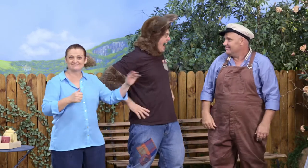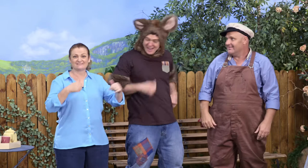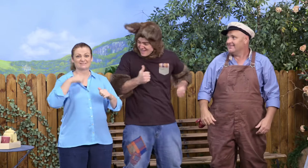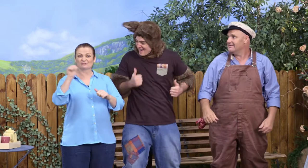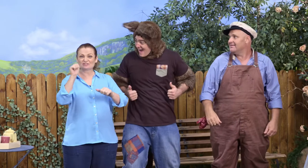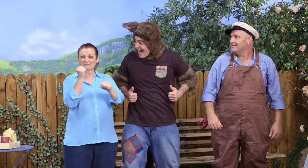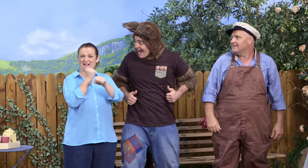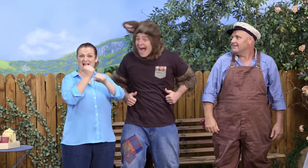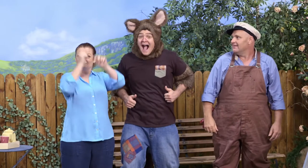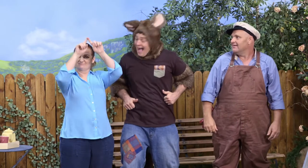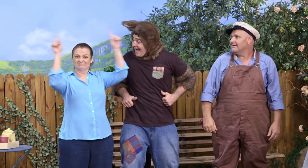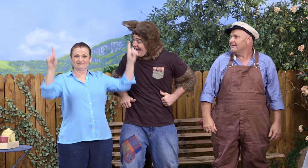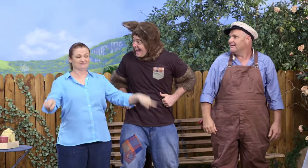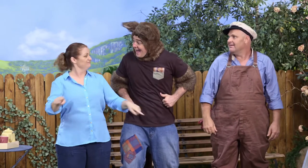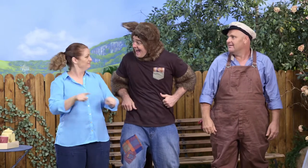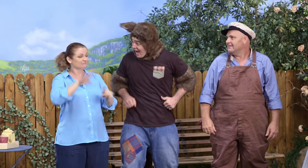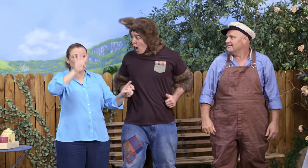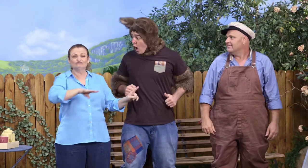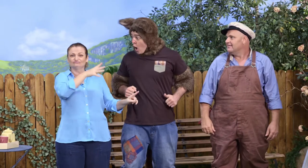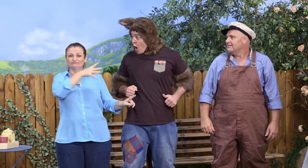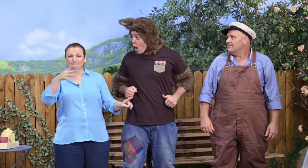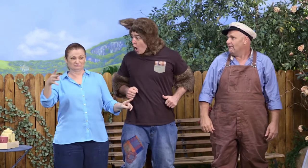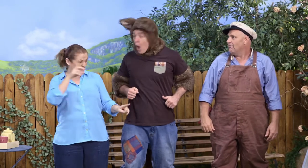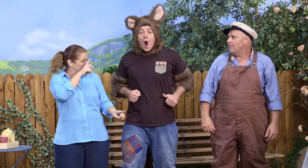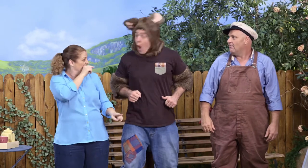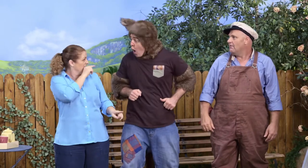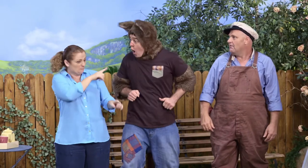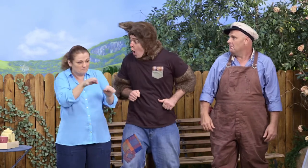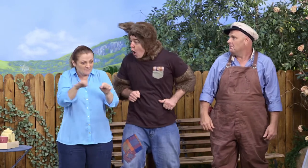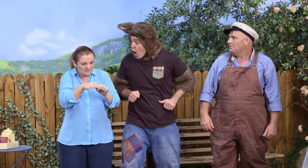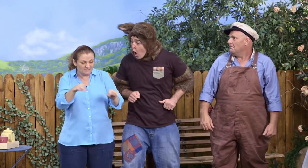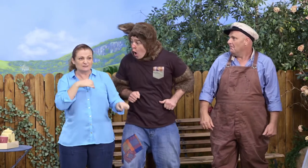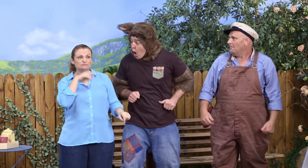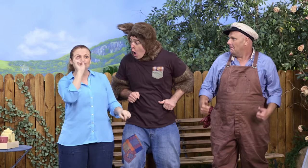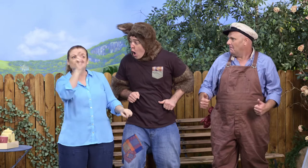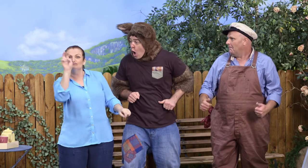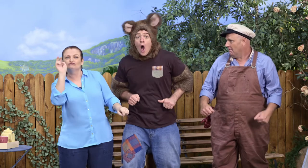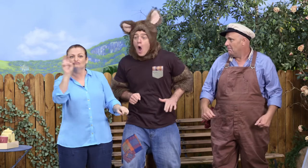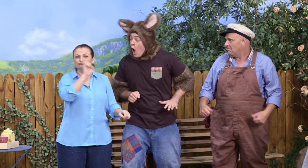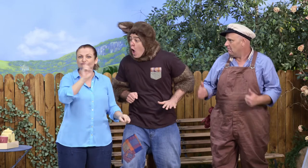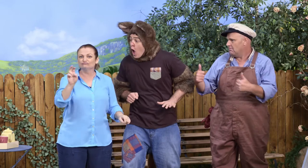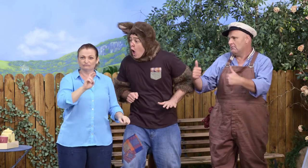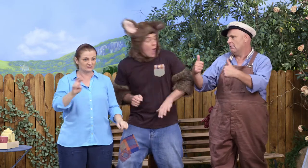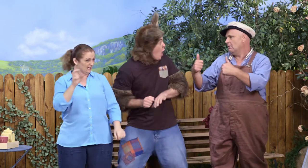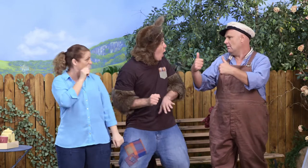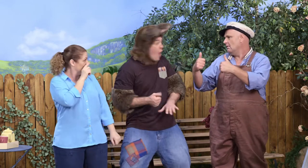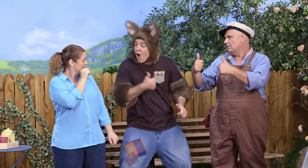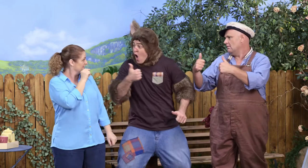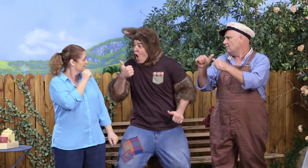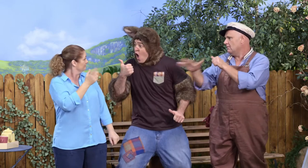And I've already made a chart, so we can write down our measurements. OK? Oh! That's great!